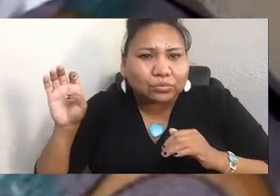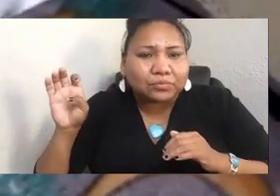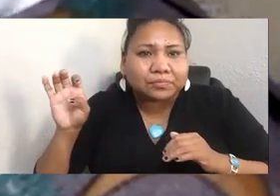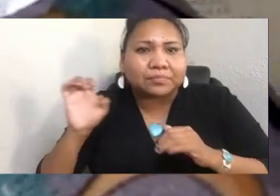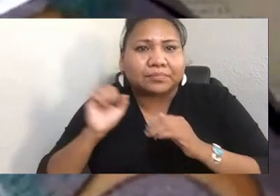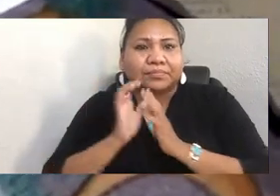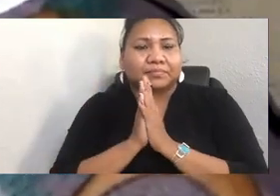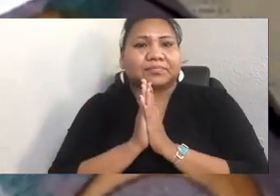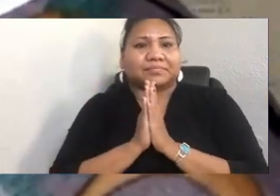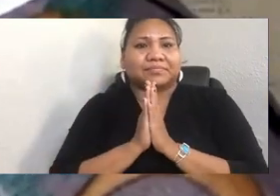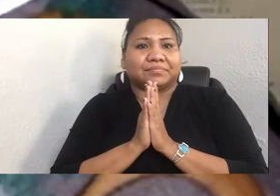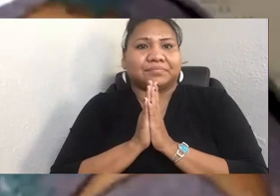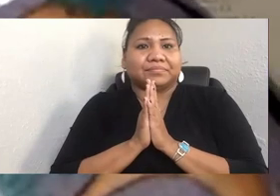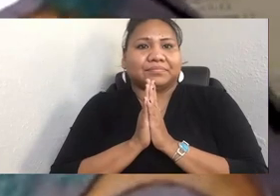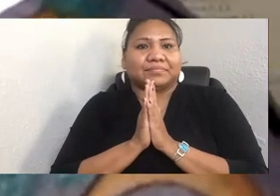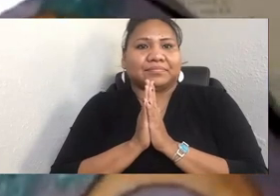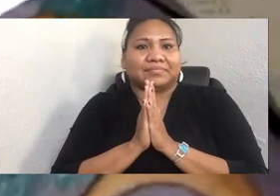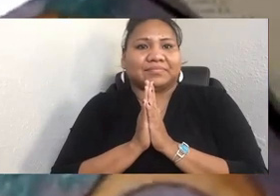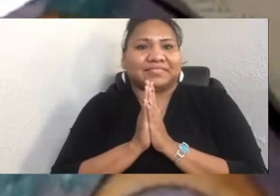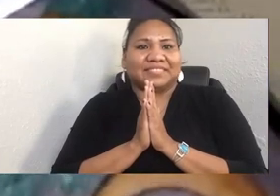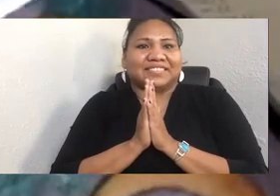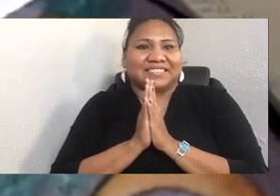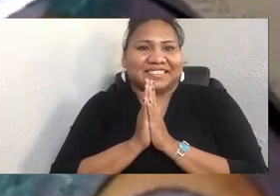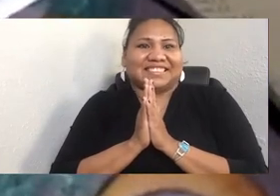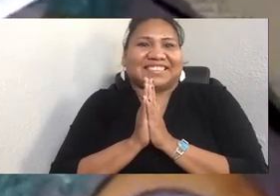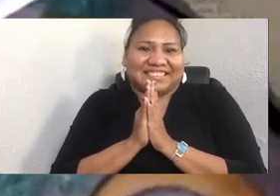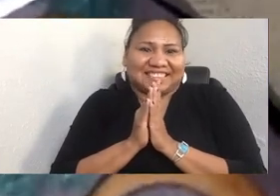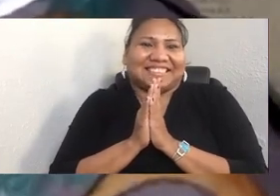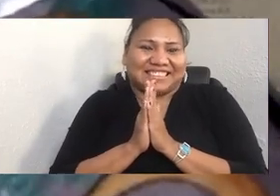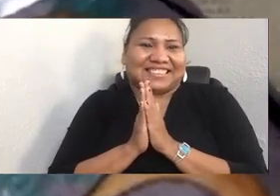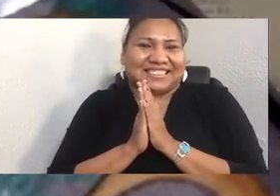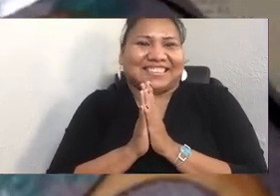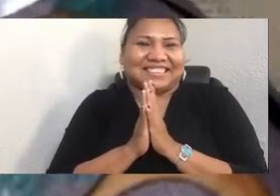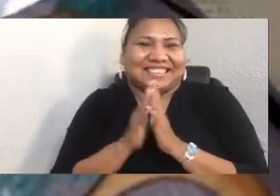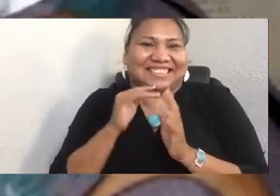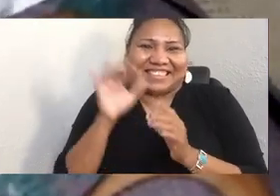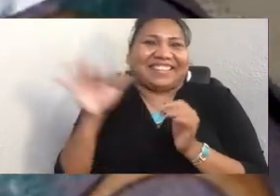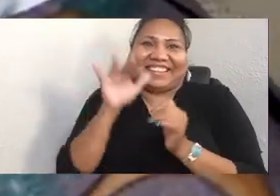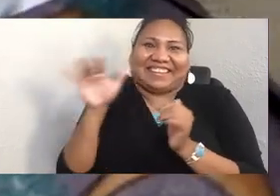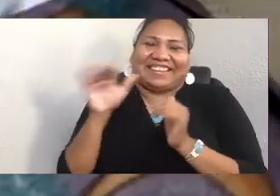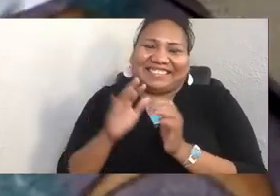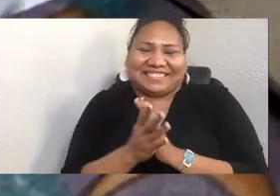I just got tired reading that list. I can't imagine driving there, all those miles that you put on.